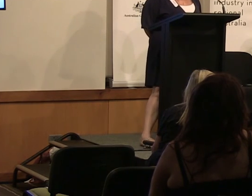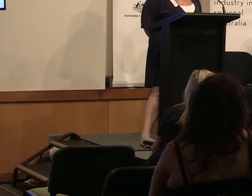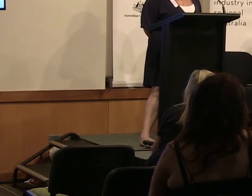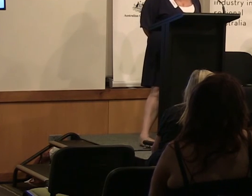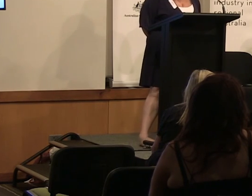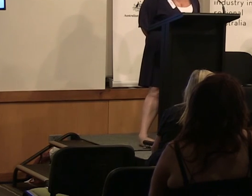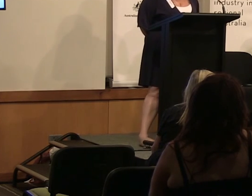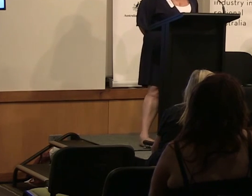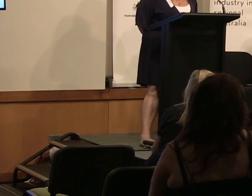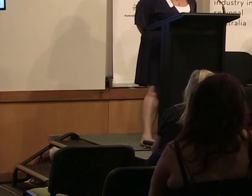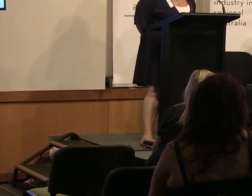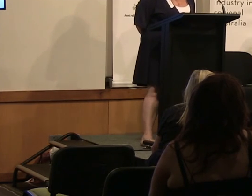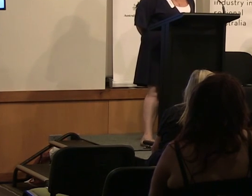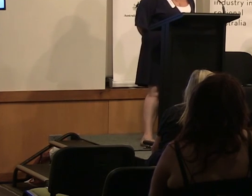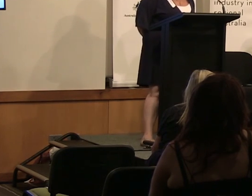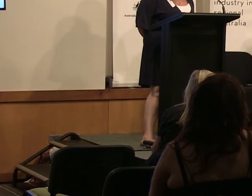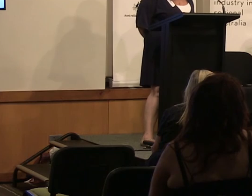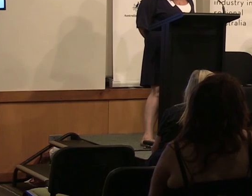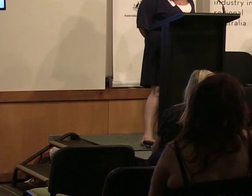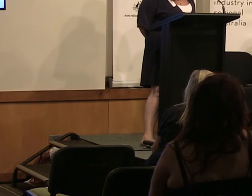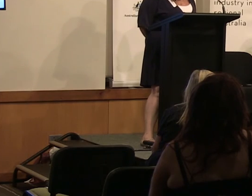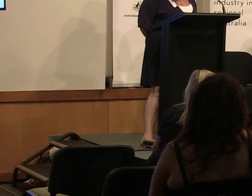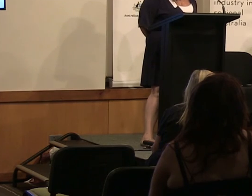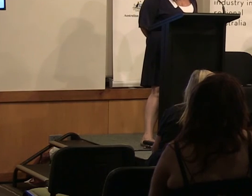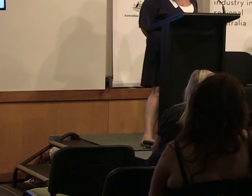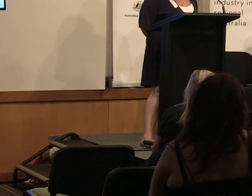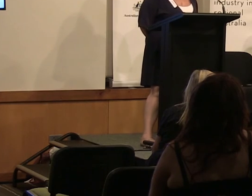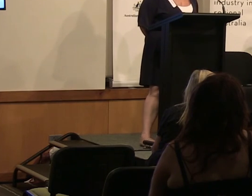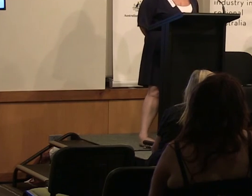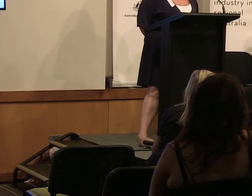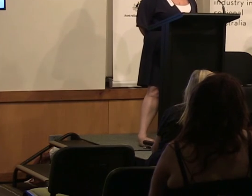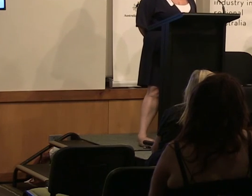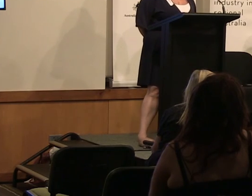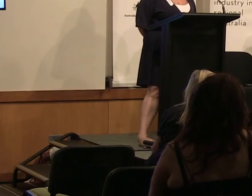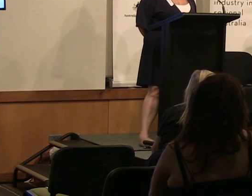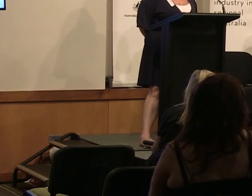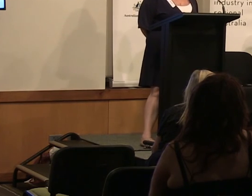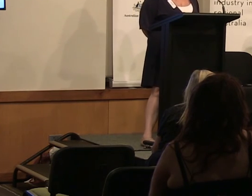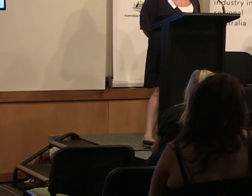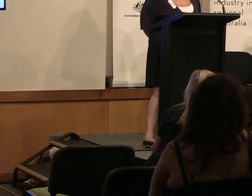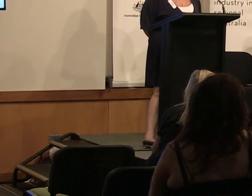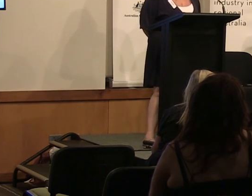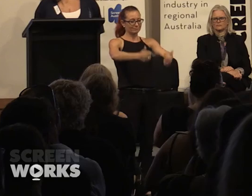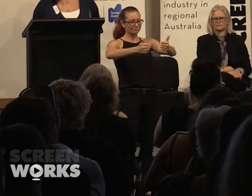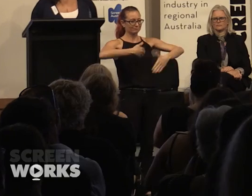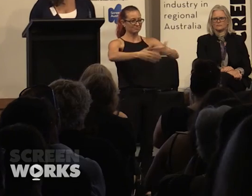they're going to be given the pathways to achieve that, rather than just saying here's the money, I hope it's gonna be okay.